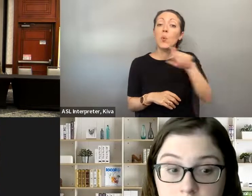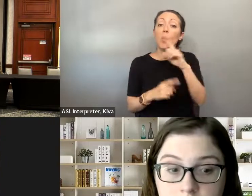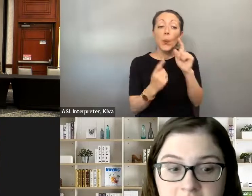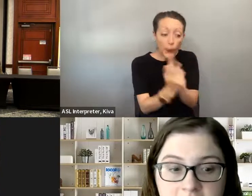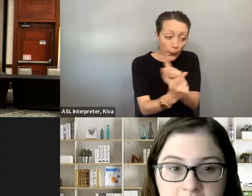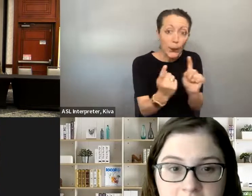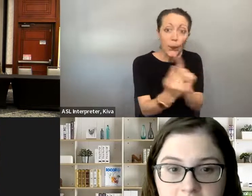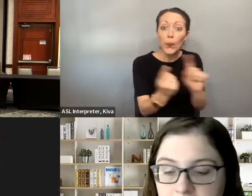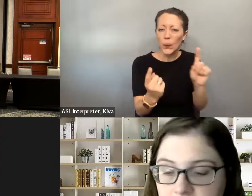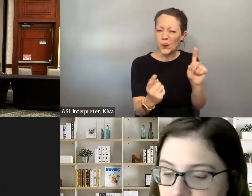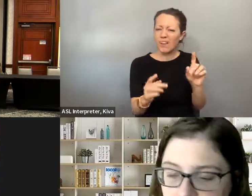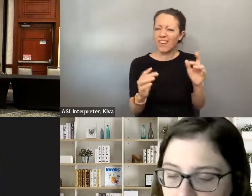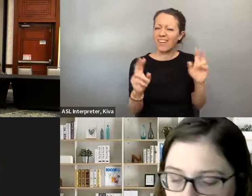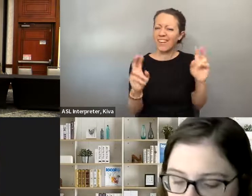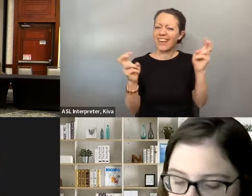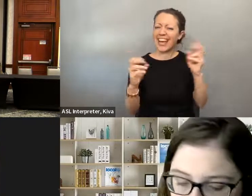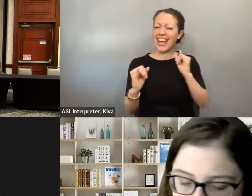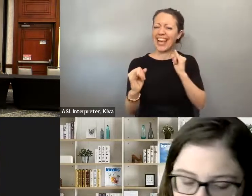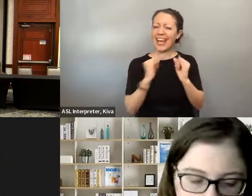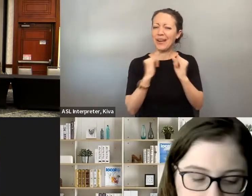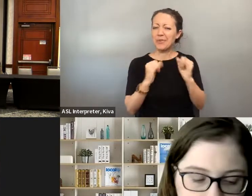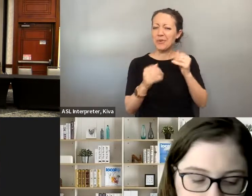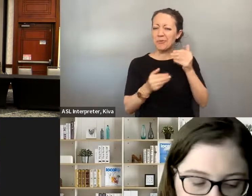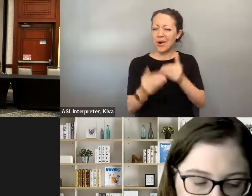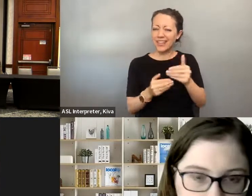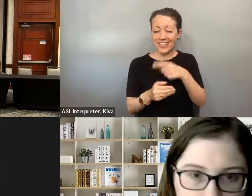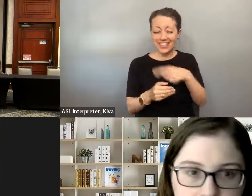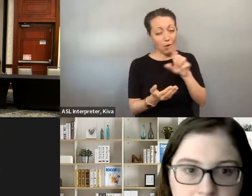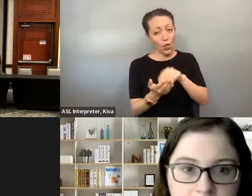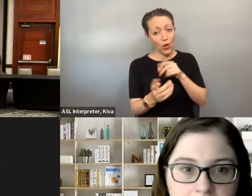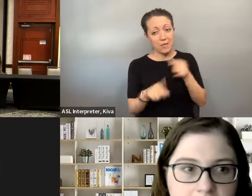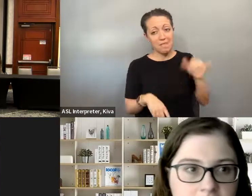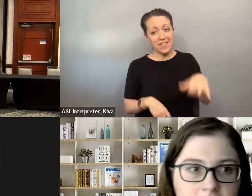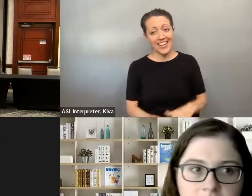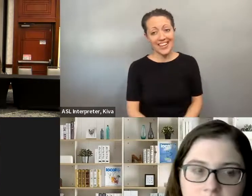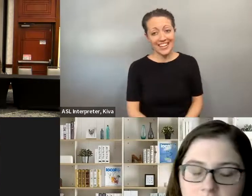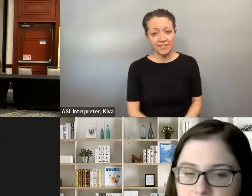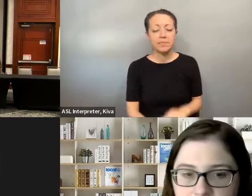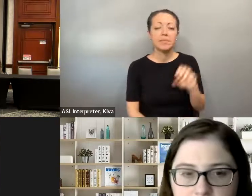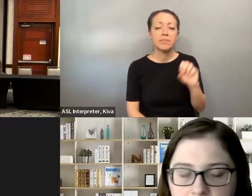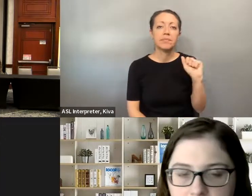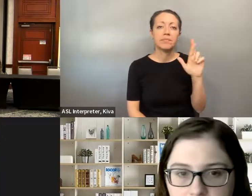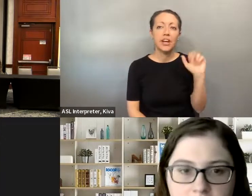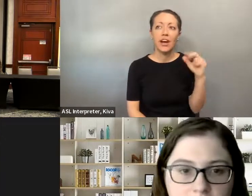day is an interview and that also means that everything that you're doing and everybody that you're talking to, that's part of your interview process. Thank you. yeah, and I echoing everything everyone else has said, I.